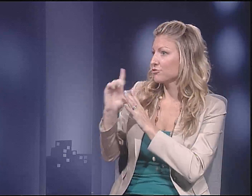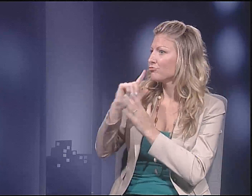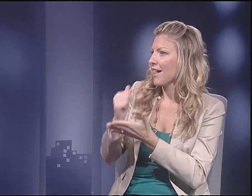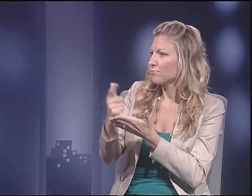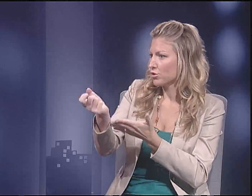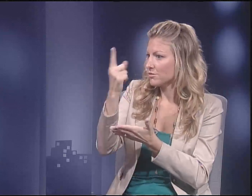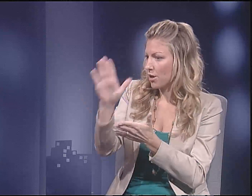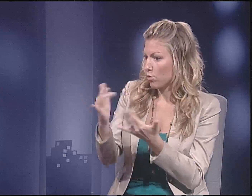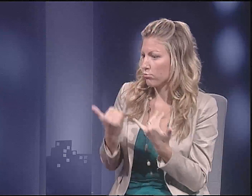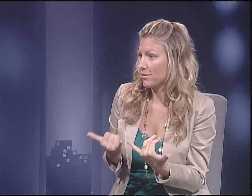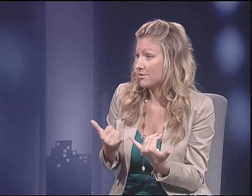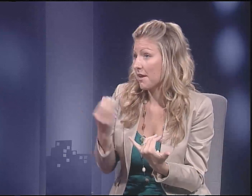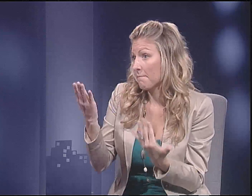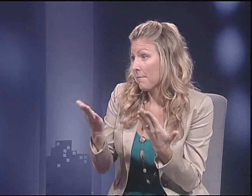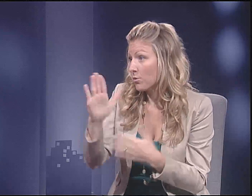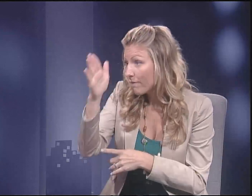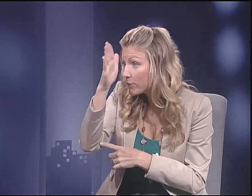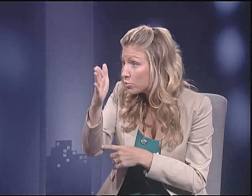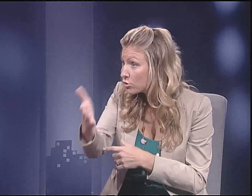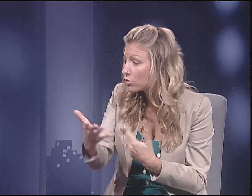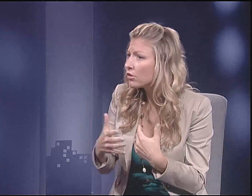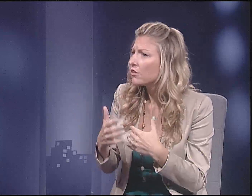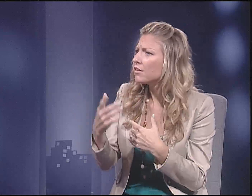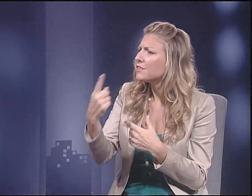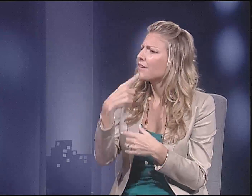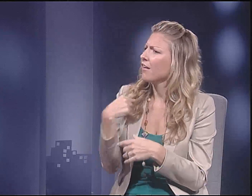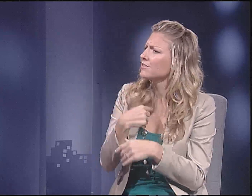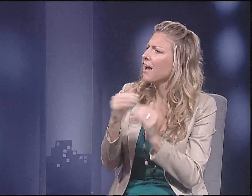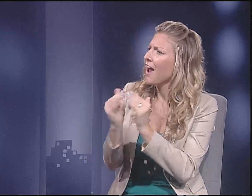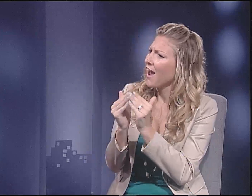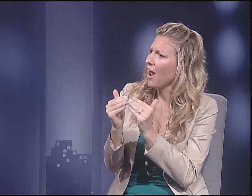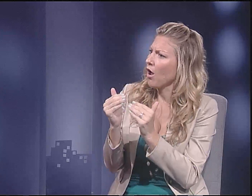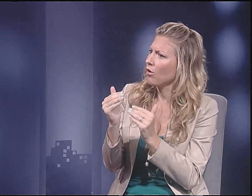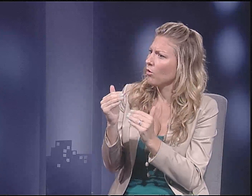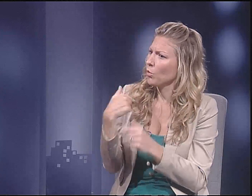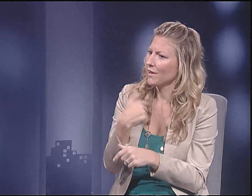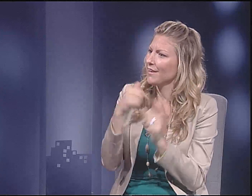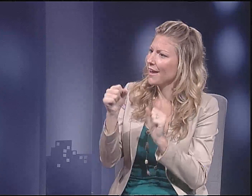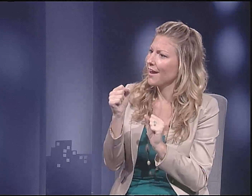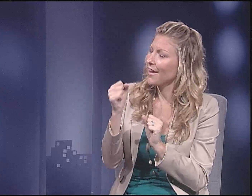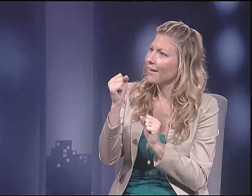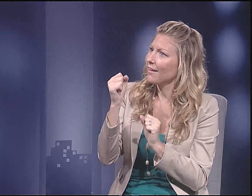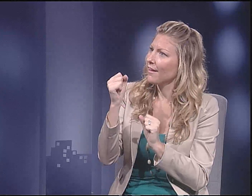But you bring up a very good point that sometimes, understanding your past helps you understand your present and maybe your future.